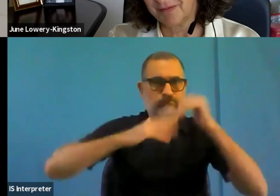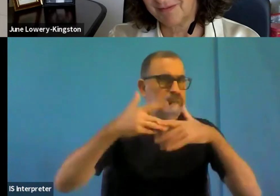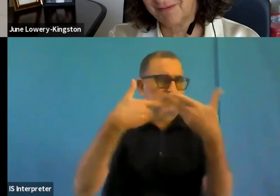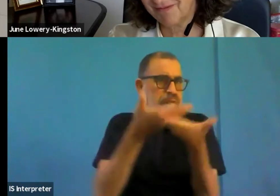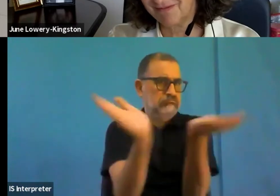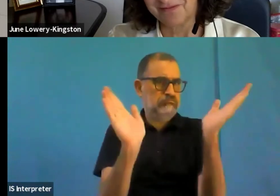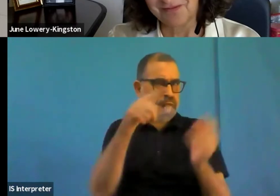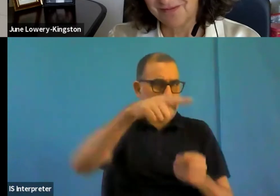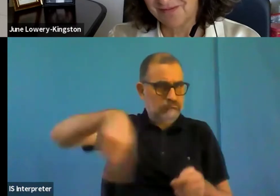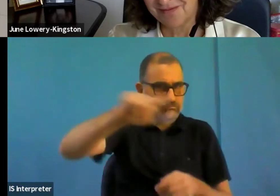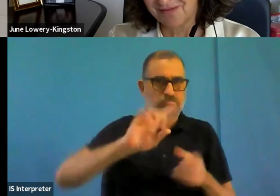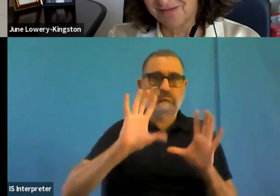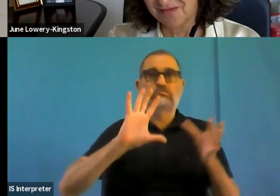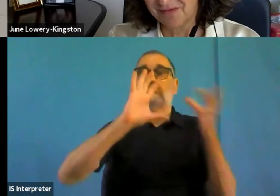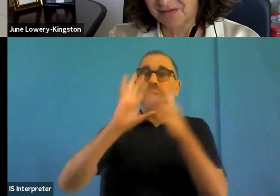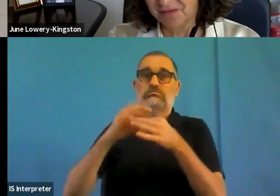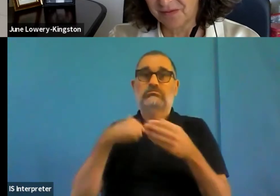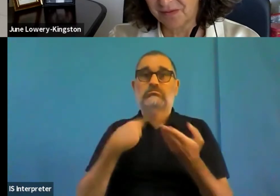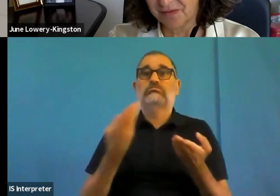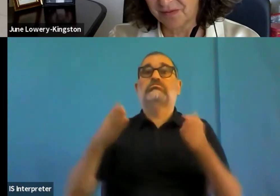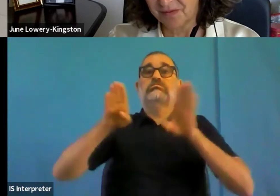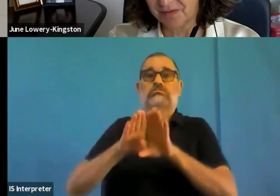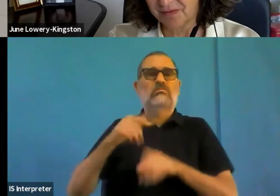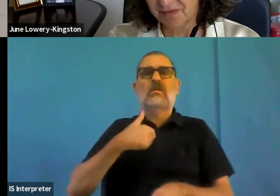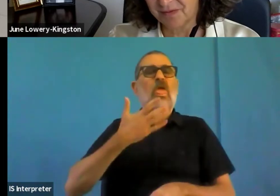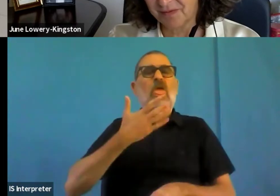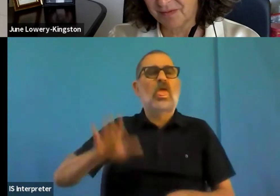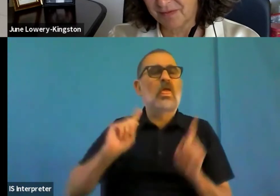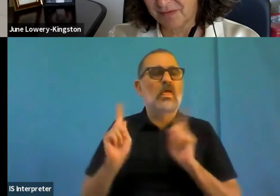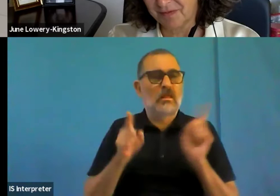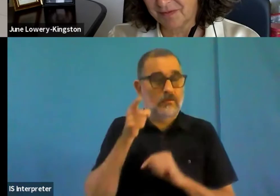As I said before, And now yes, some second Vice President of